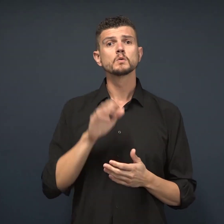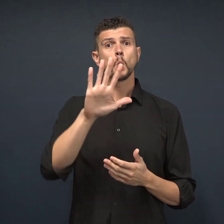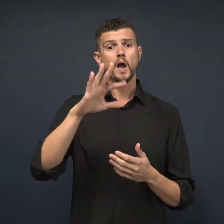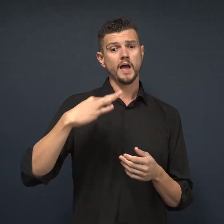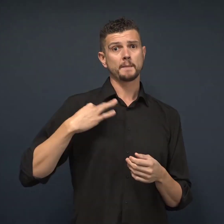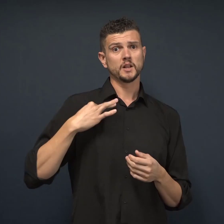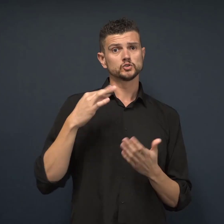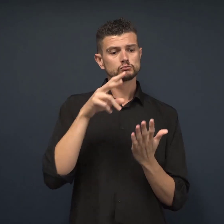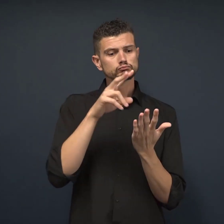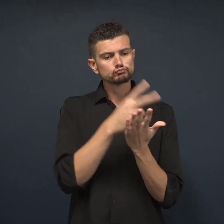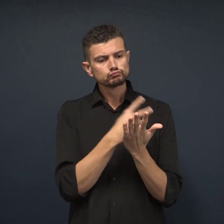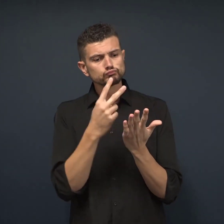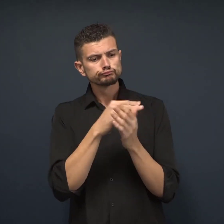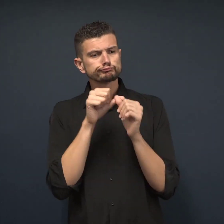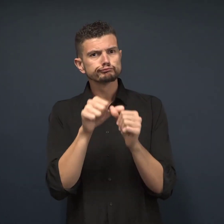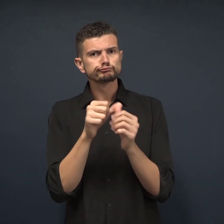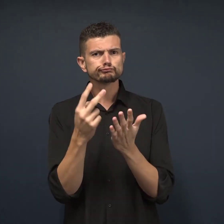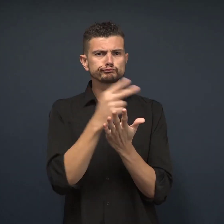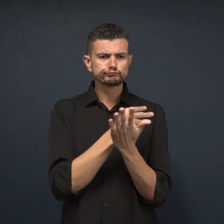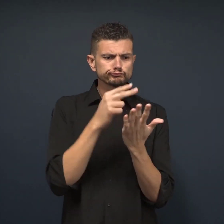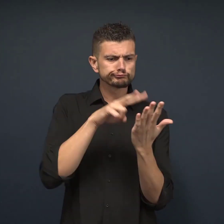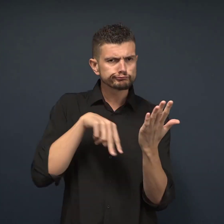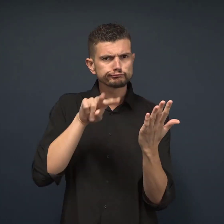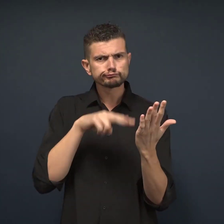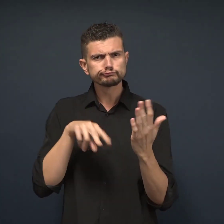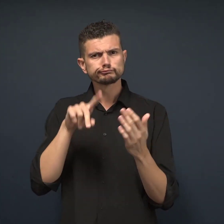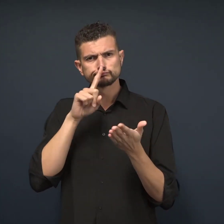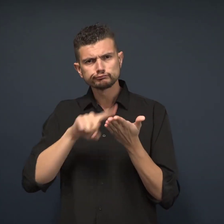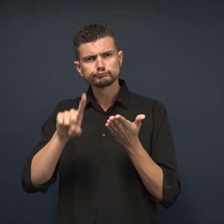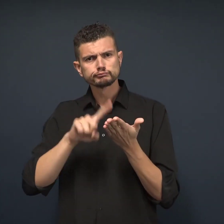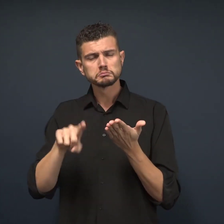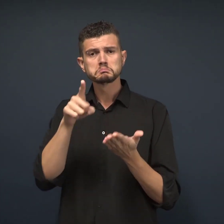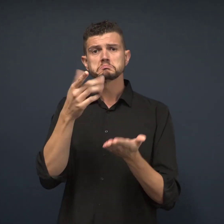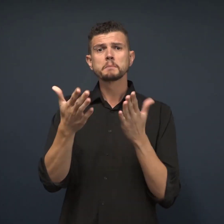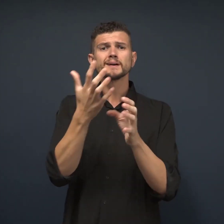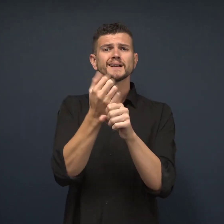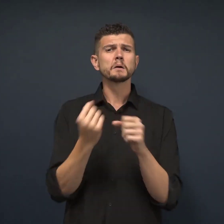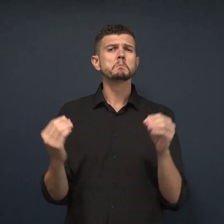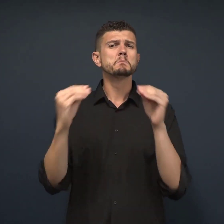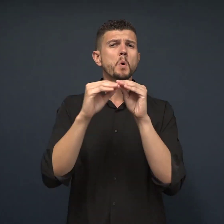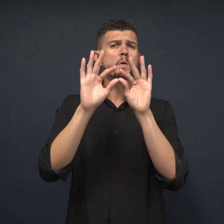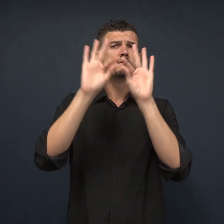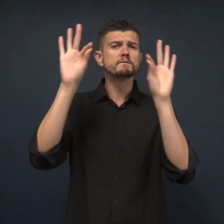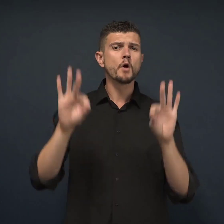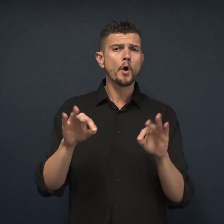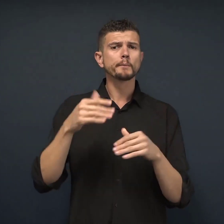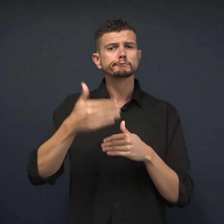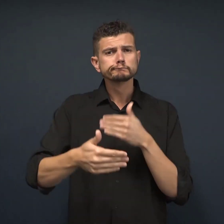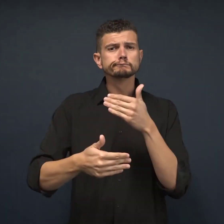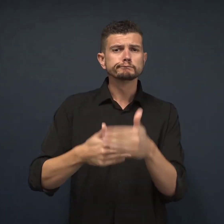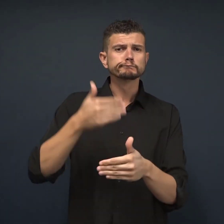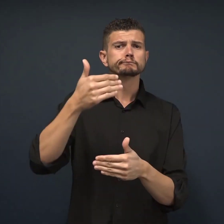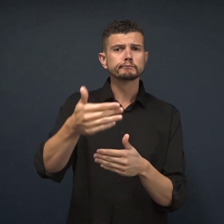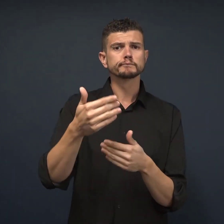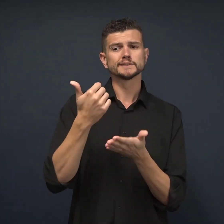As your application continues to be reviewed, you may still receive additional forms